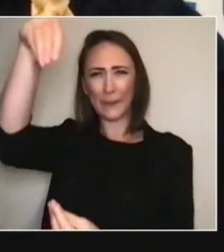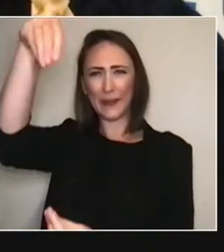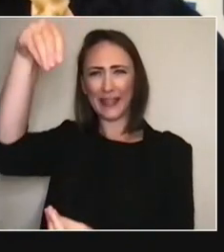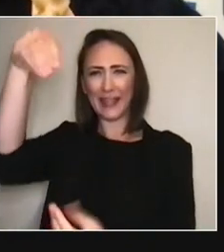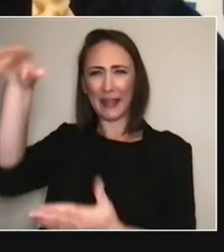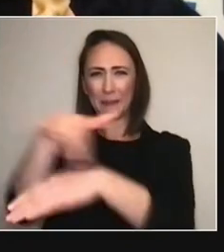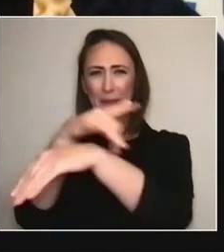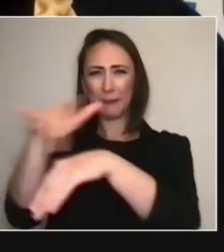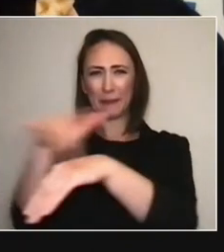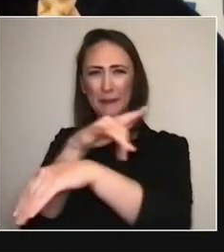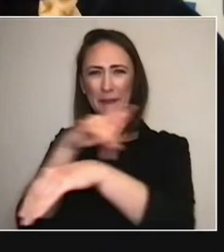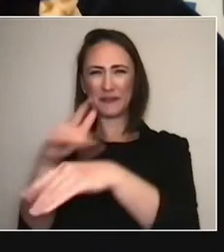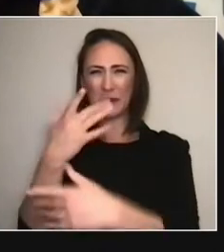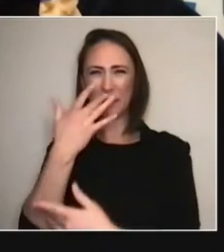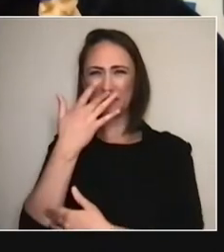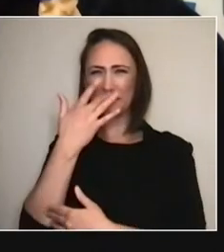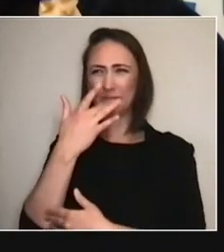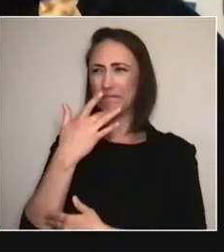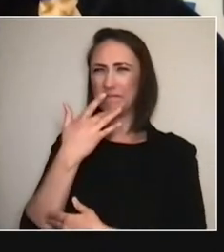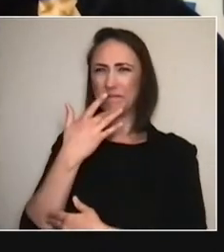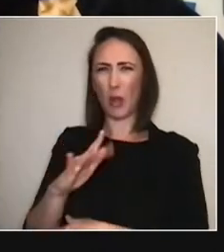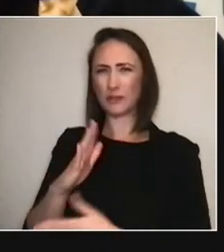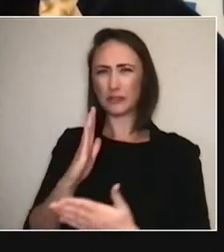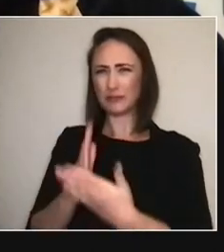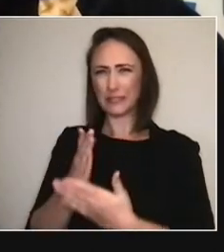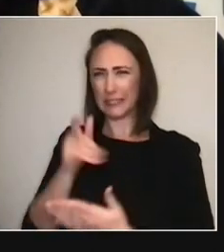One of the projects in concept touring...